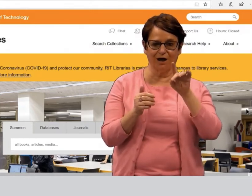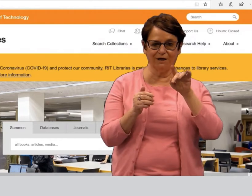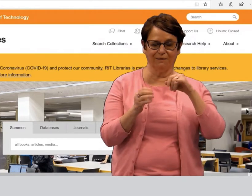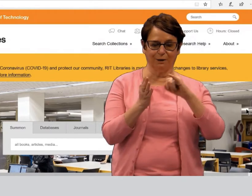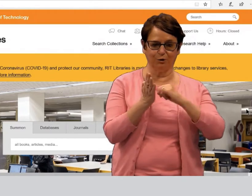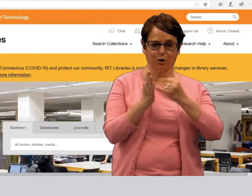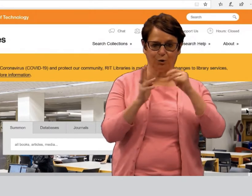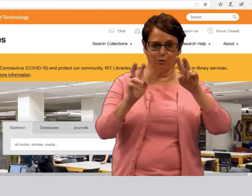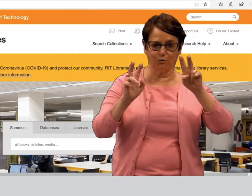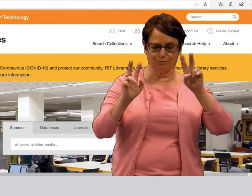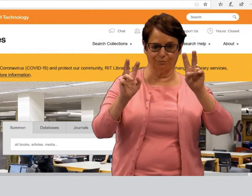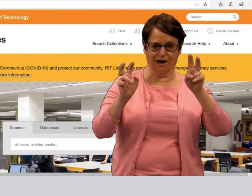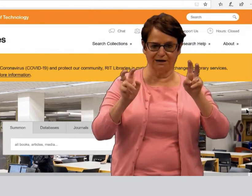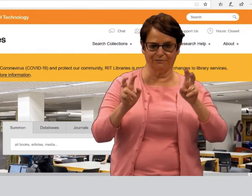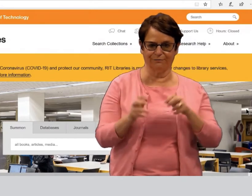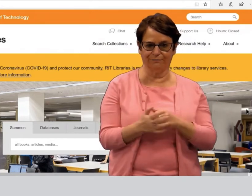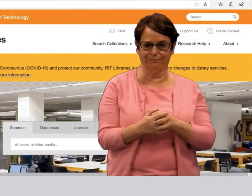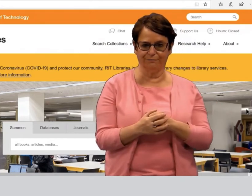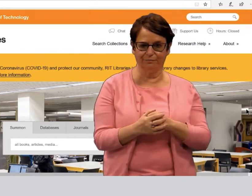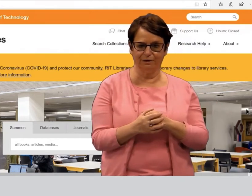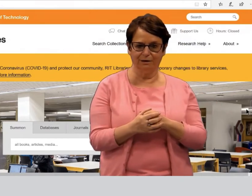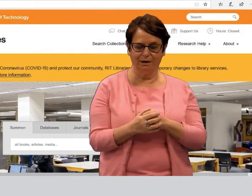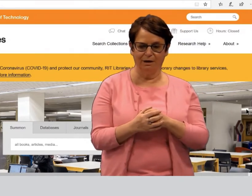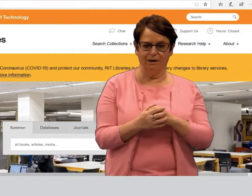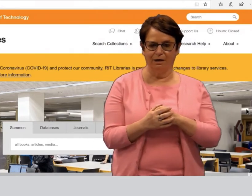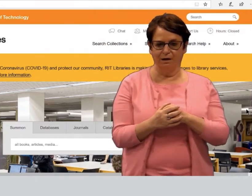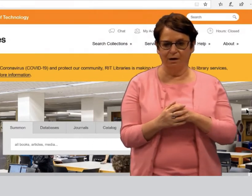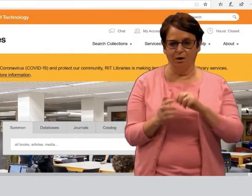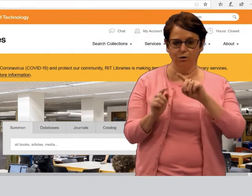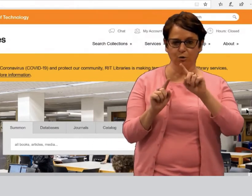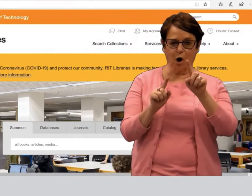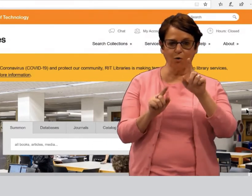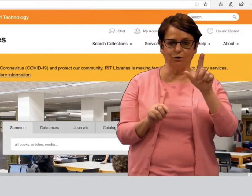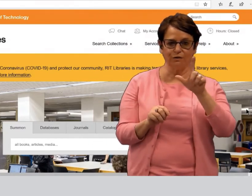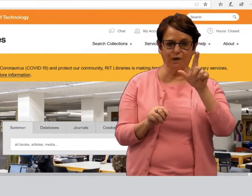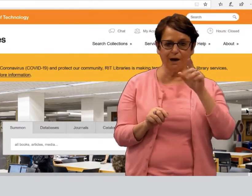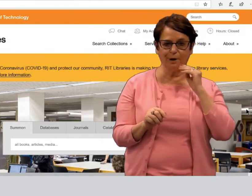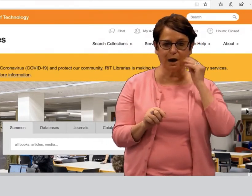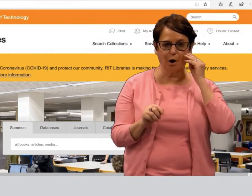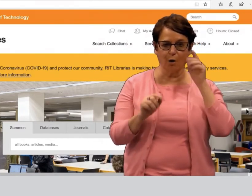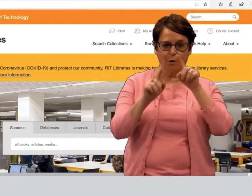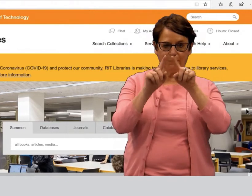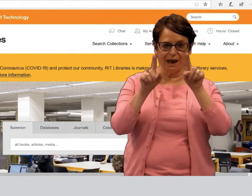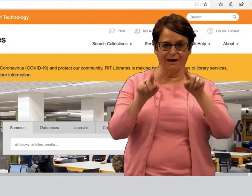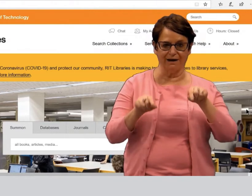First, I will show you how to find a journal title.